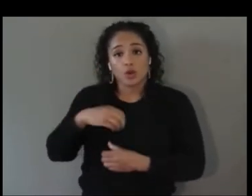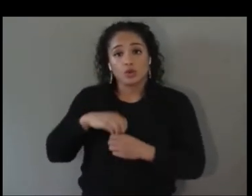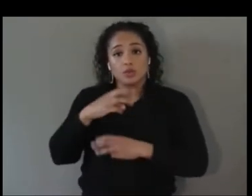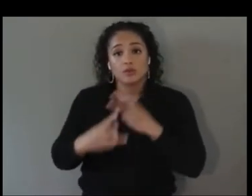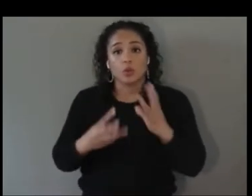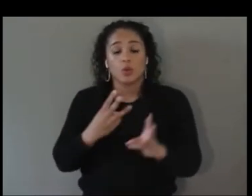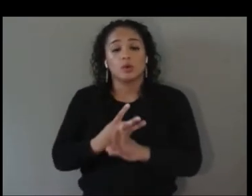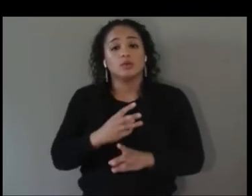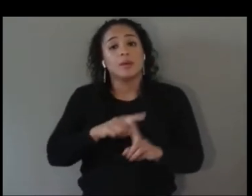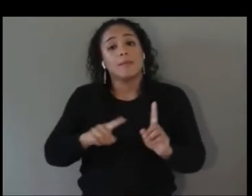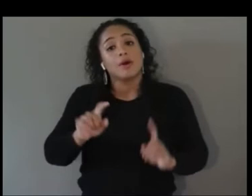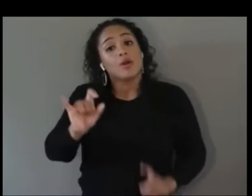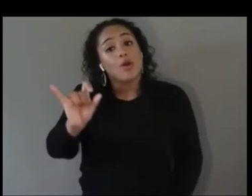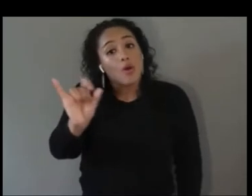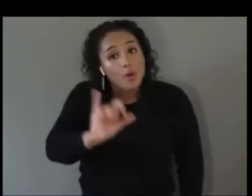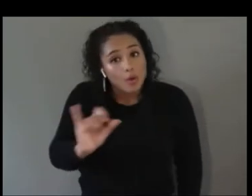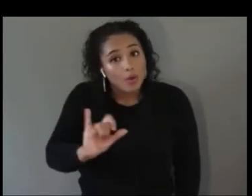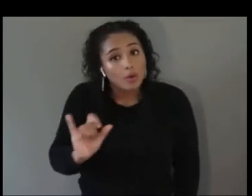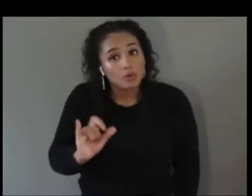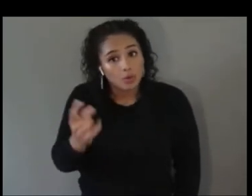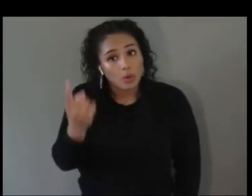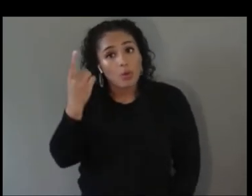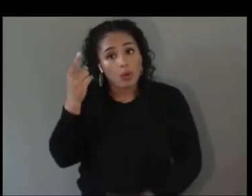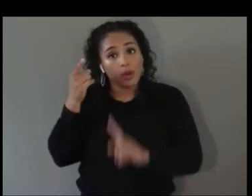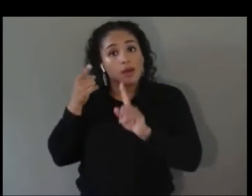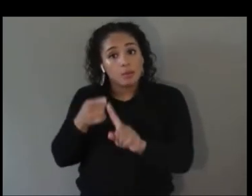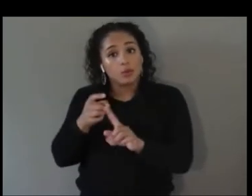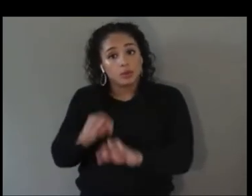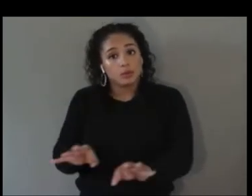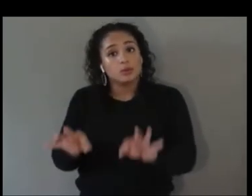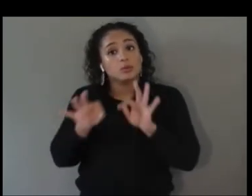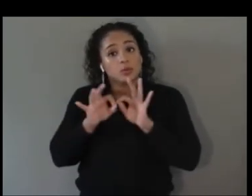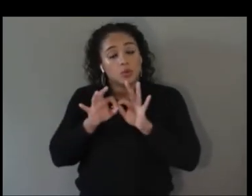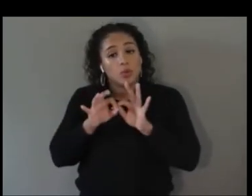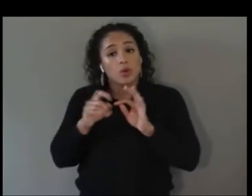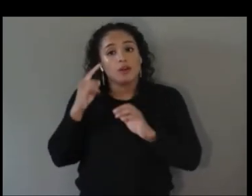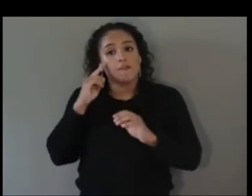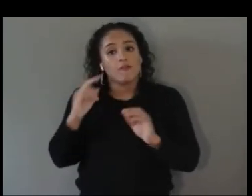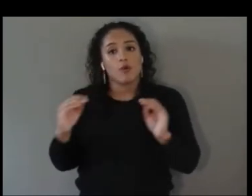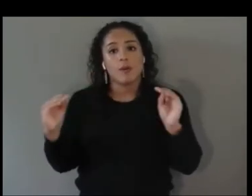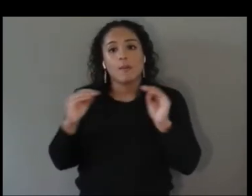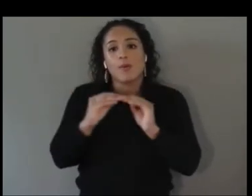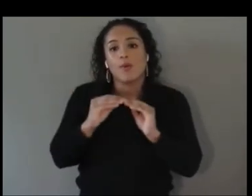be made which has to do with kind of the cynical aspects of business, which has to do with real